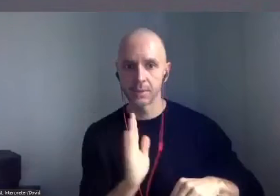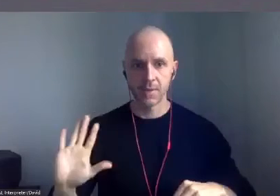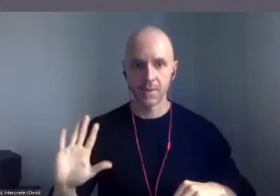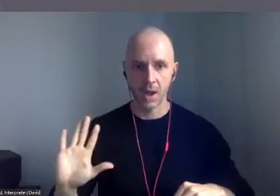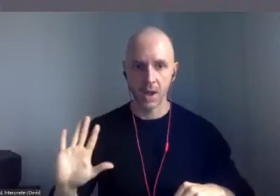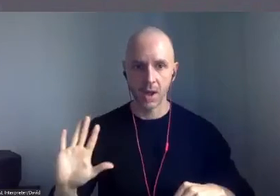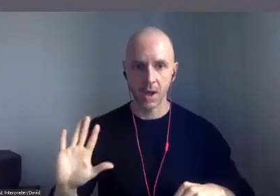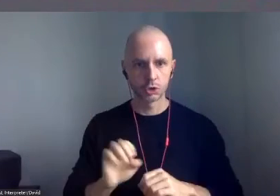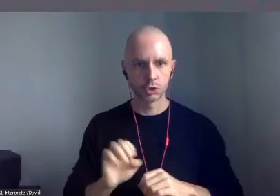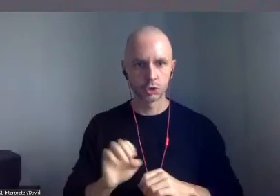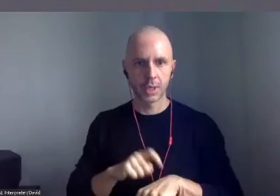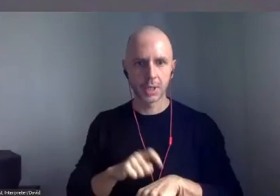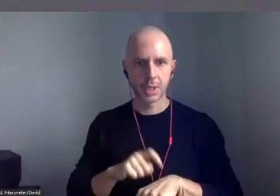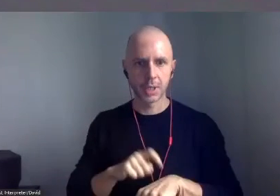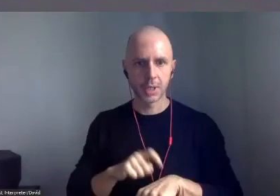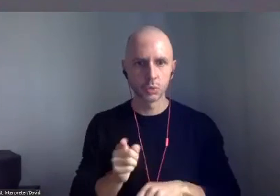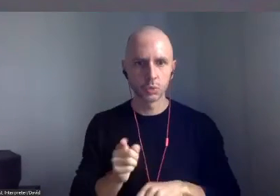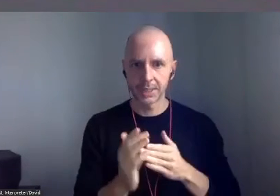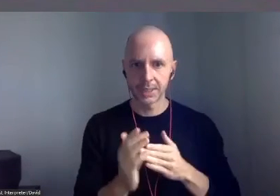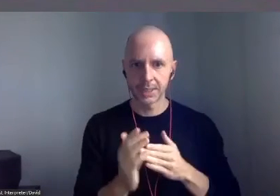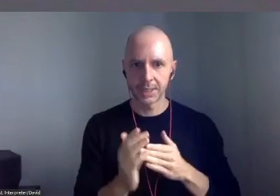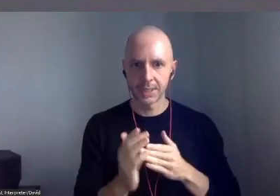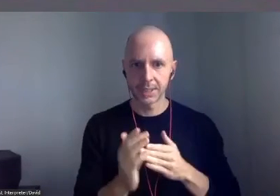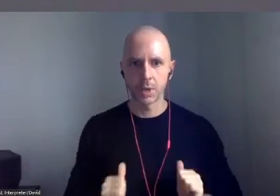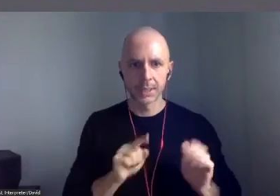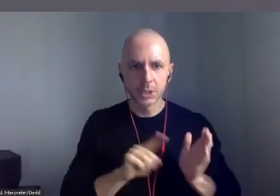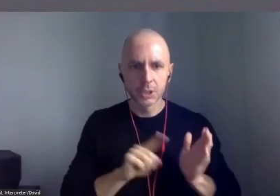throughout their session times as new meeting requests will appear there.